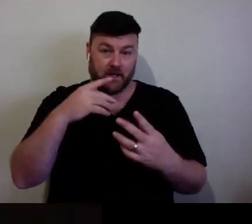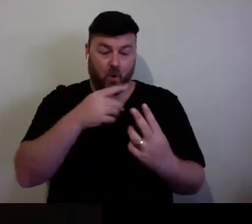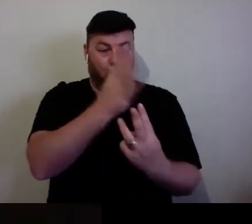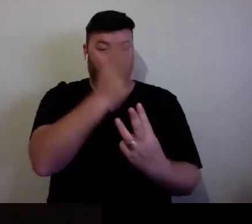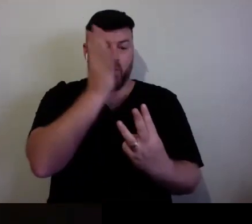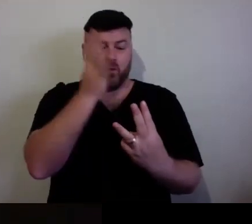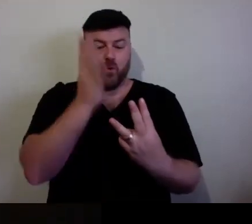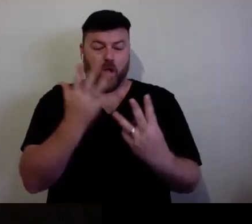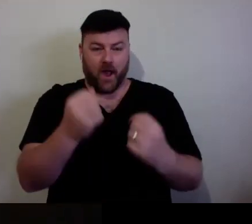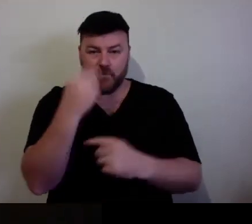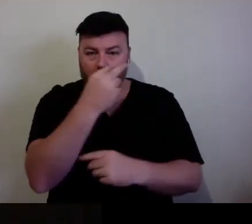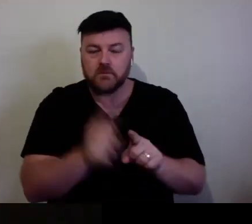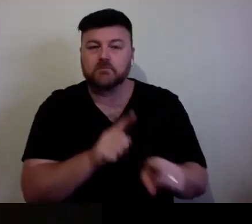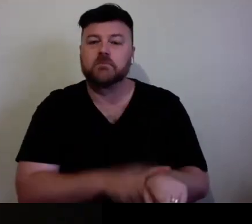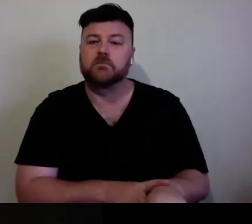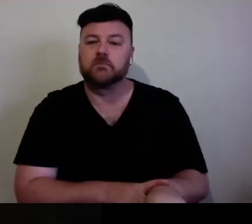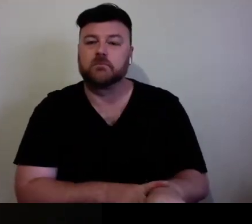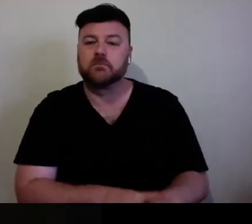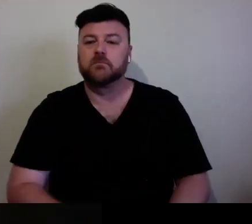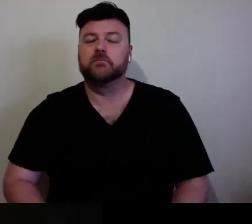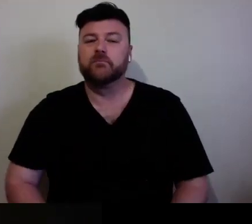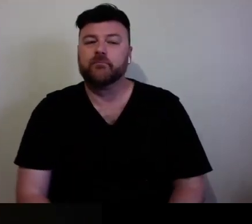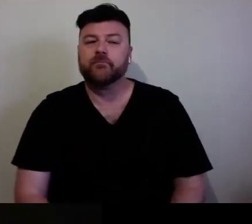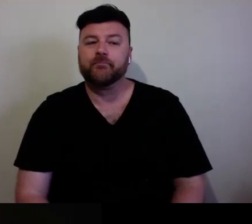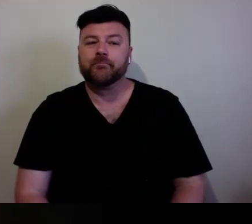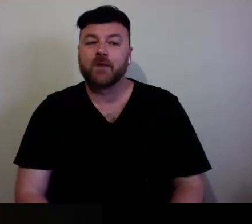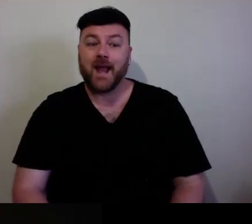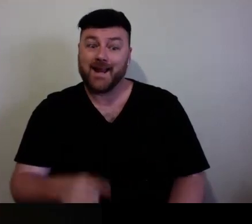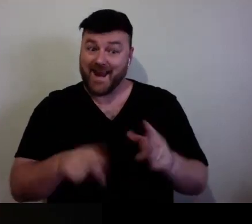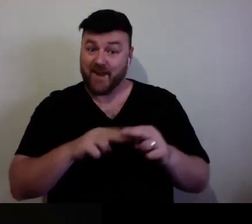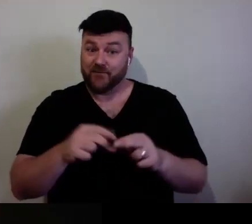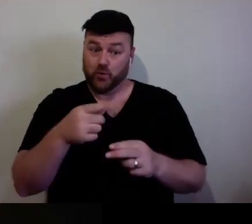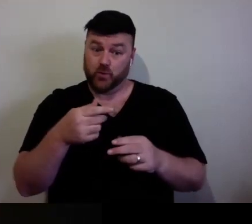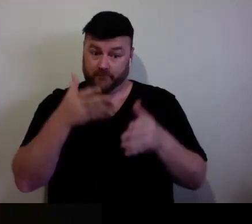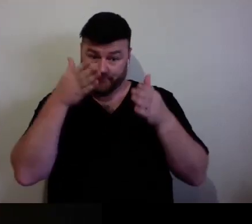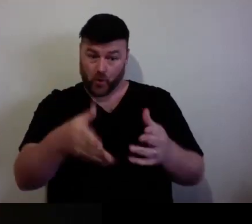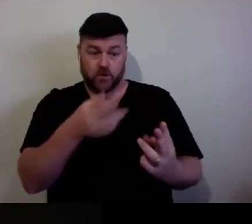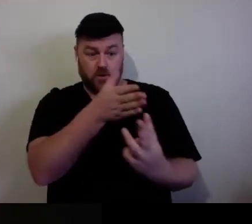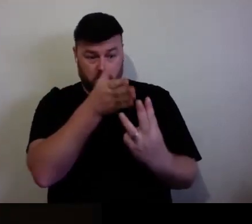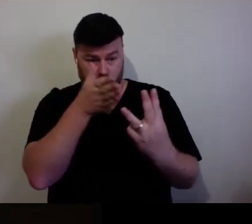actually more people that than think, you know, that are actually - you know, dealing with this situation.